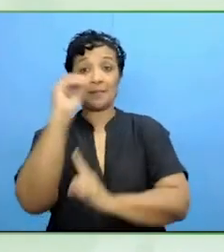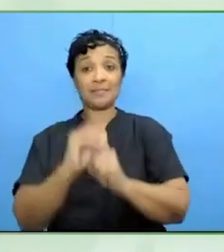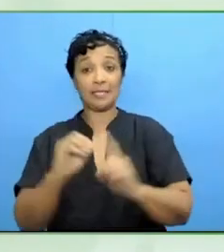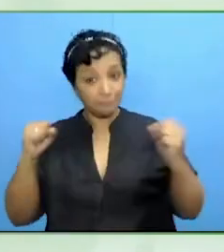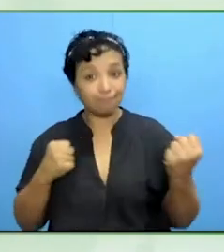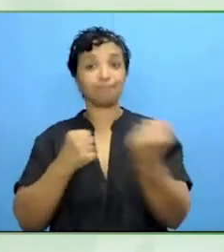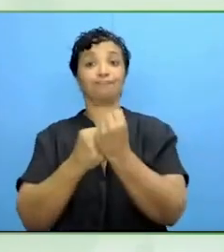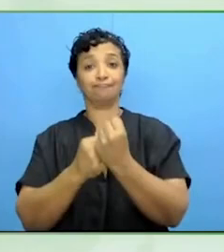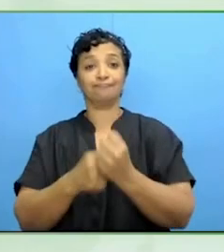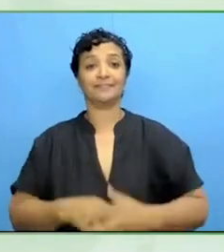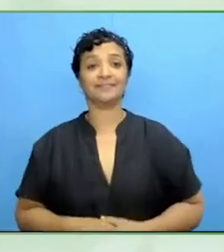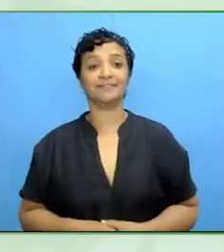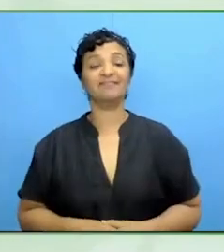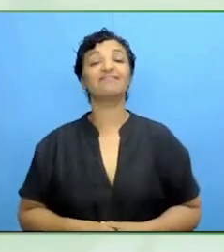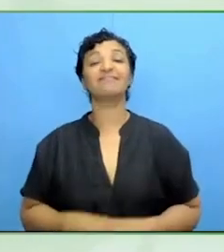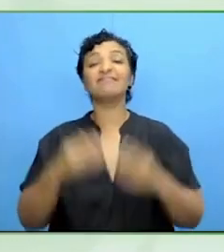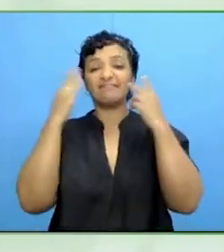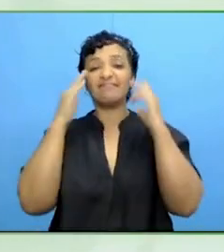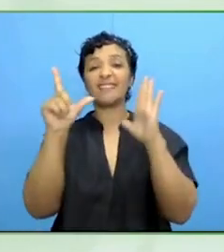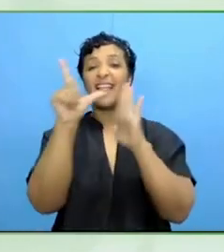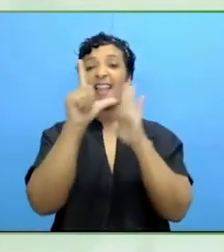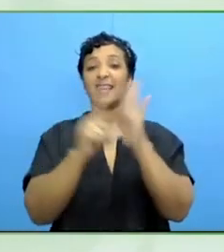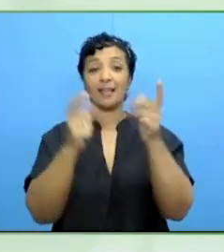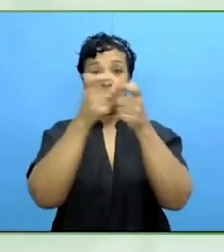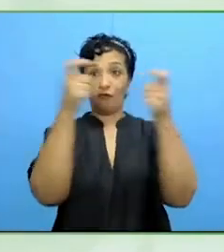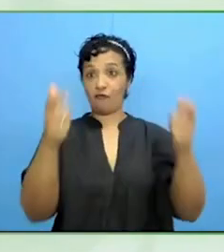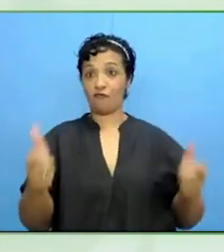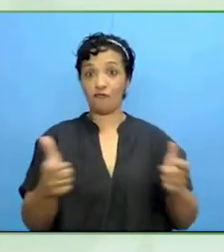The legal framework organises this.